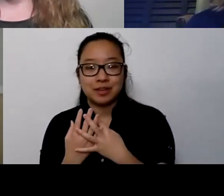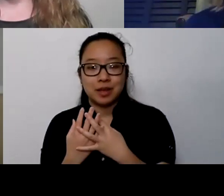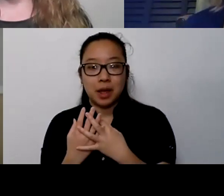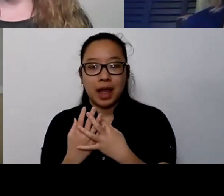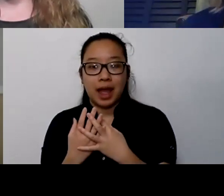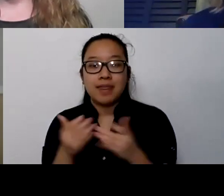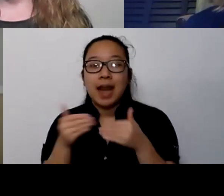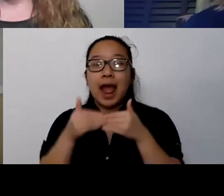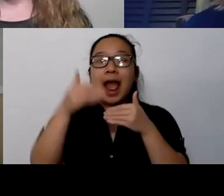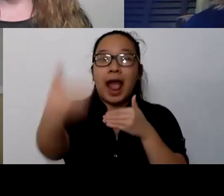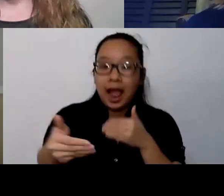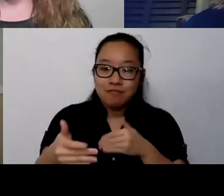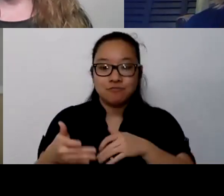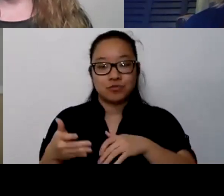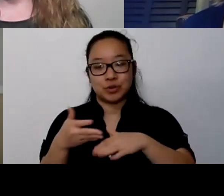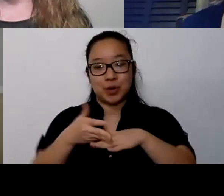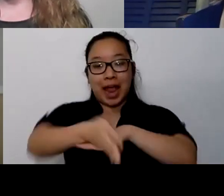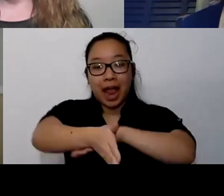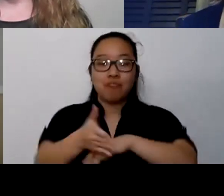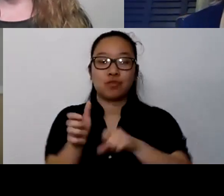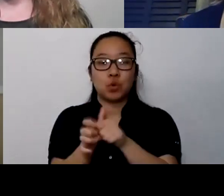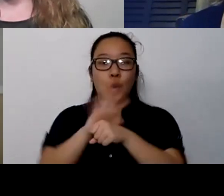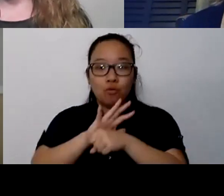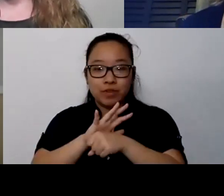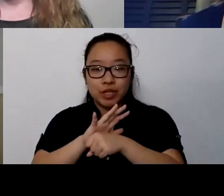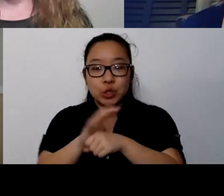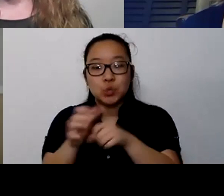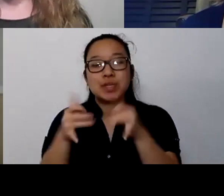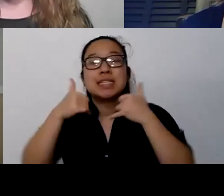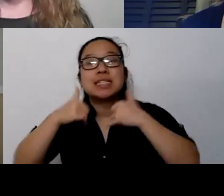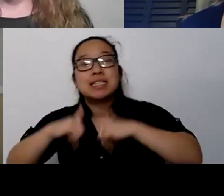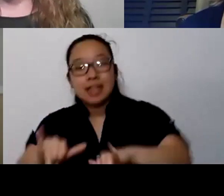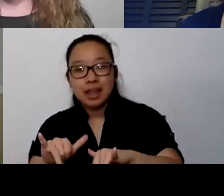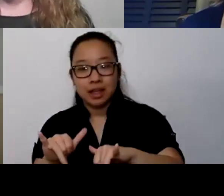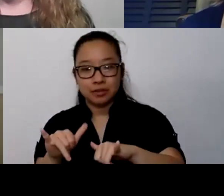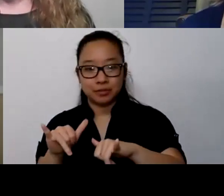And maybe more workplaces when able to allow a little extra work from home.